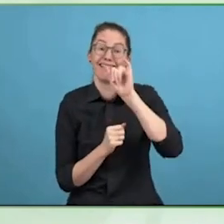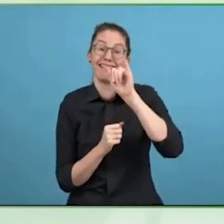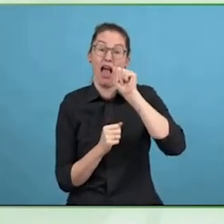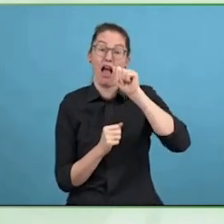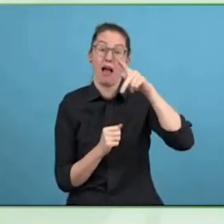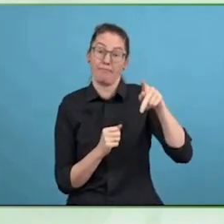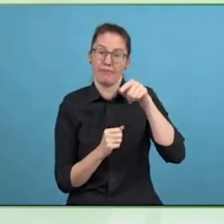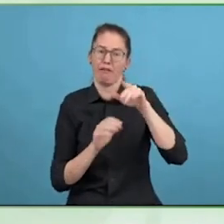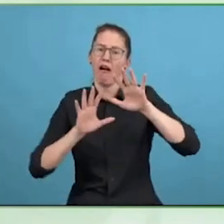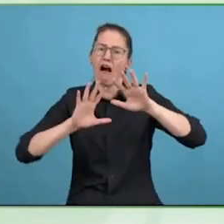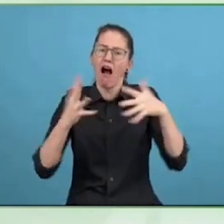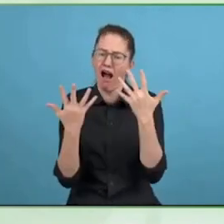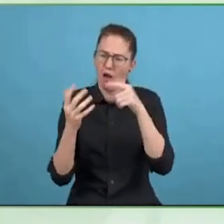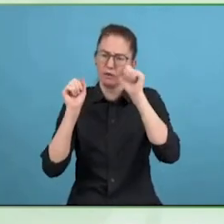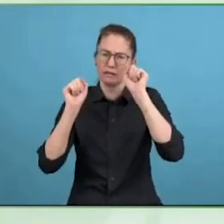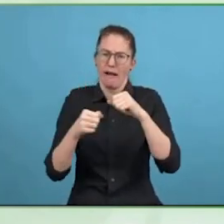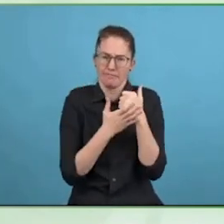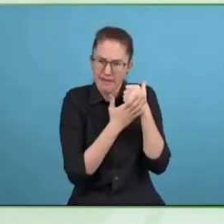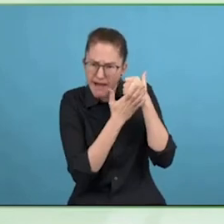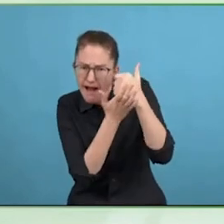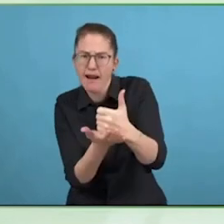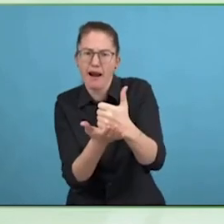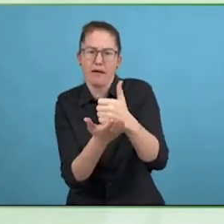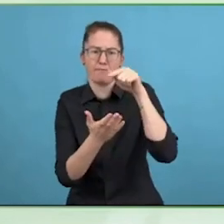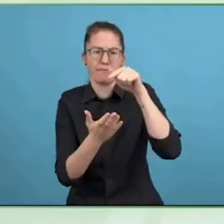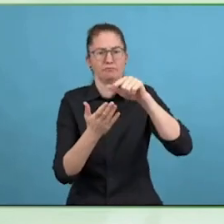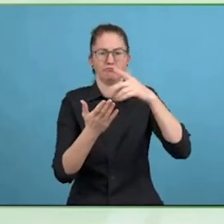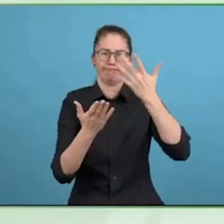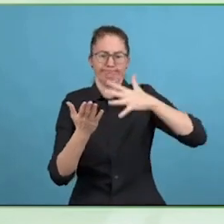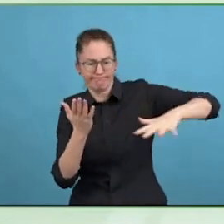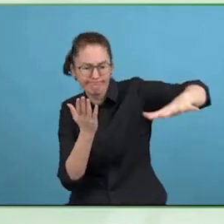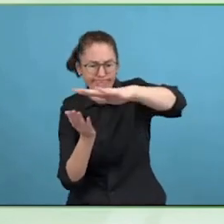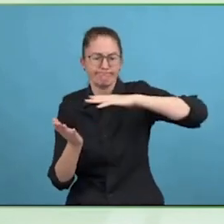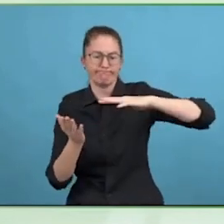has been around since 2006, it came out at the UN convention for the